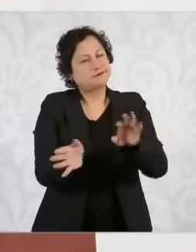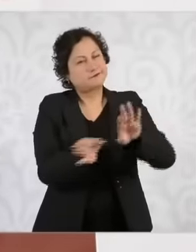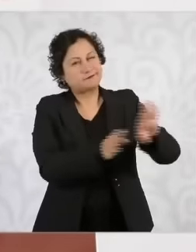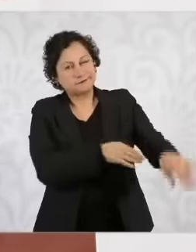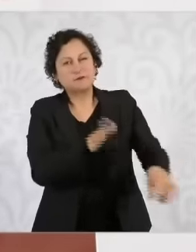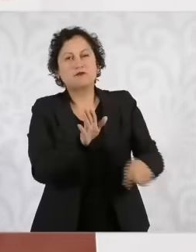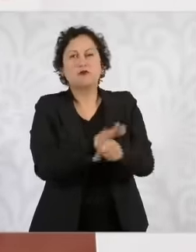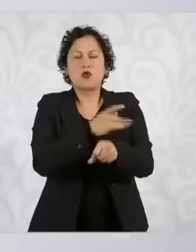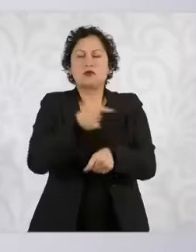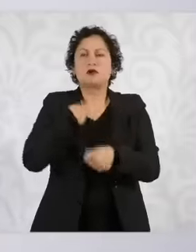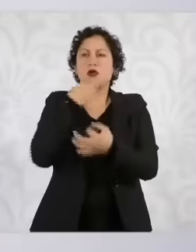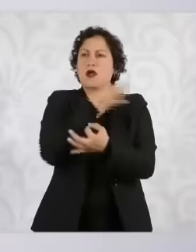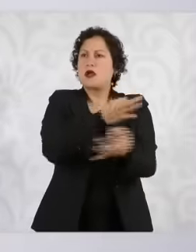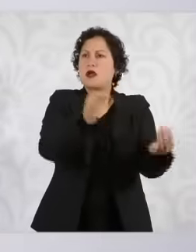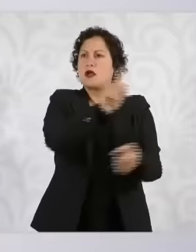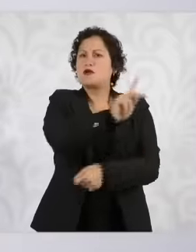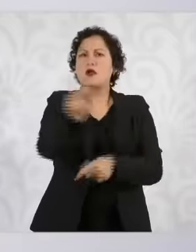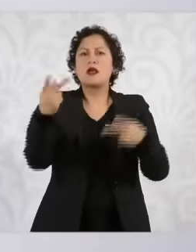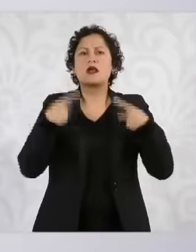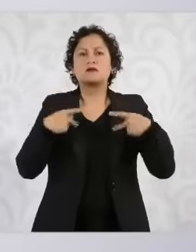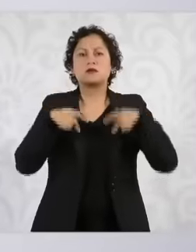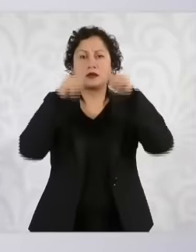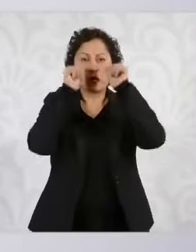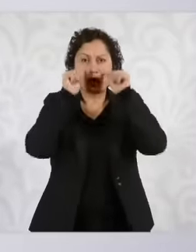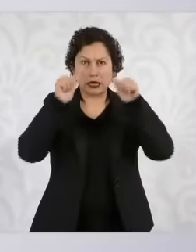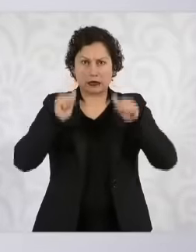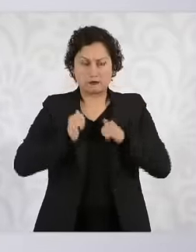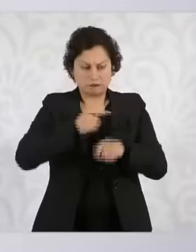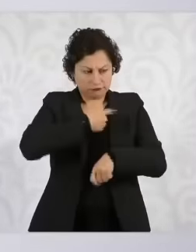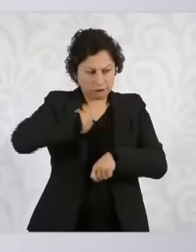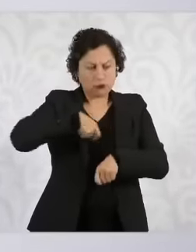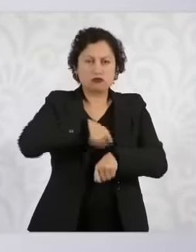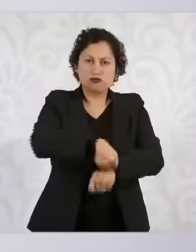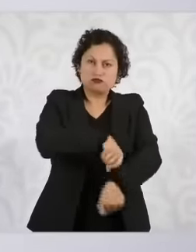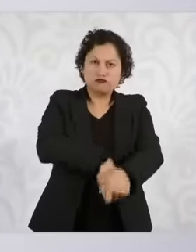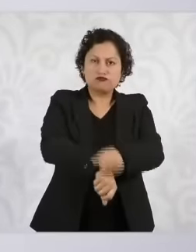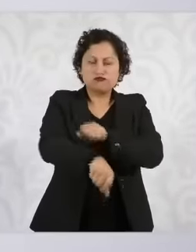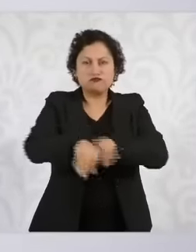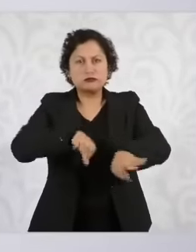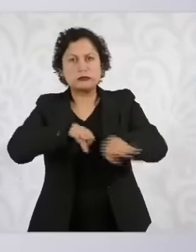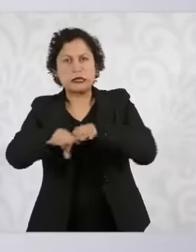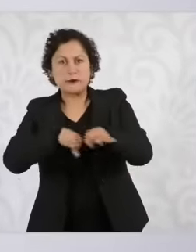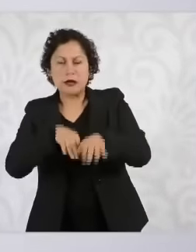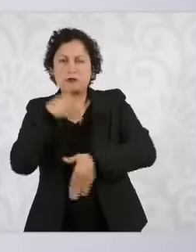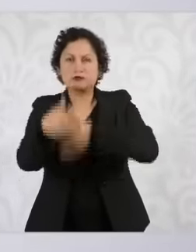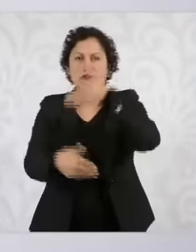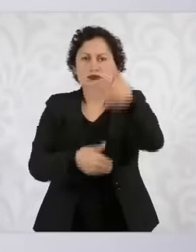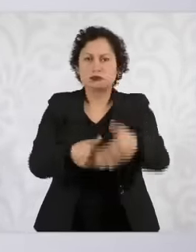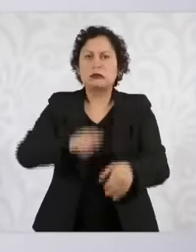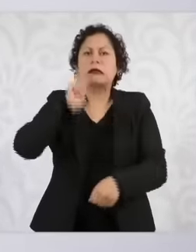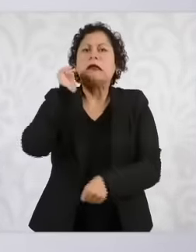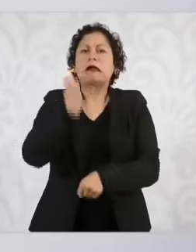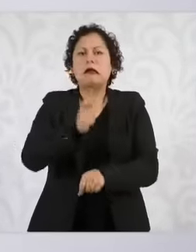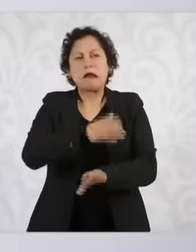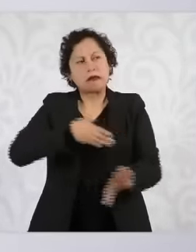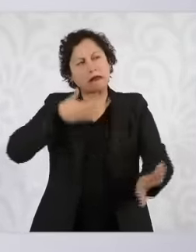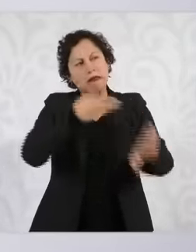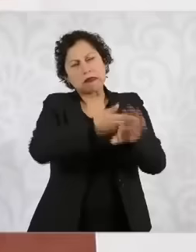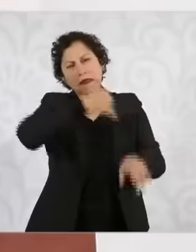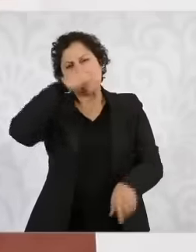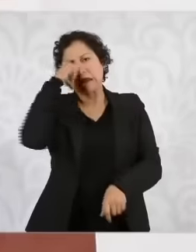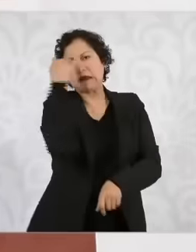to work that it is not the return of the war against drugs no we do not want that but a